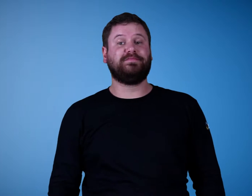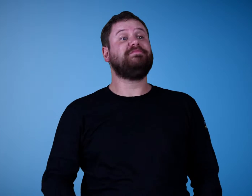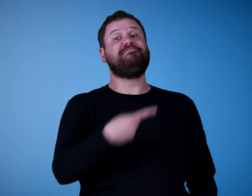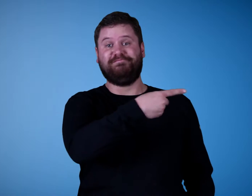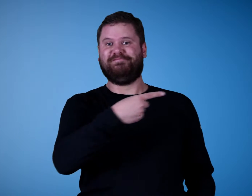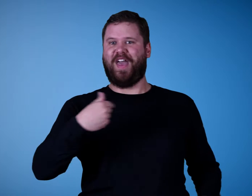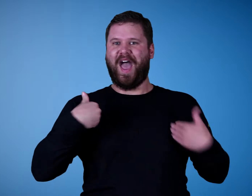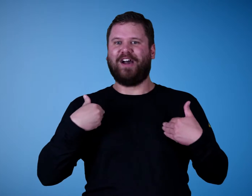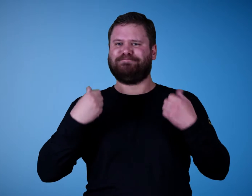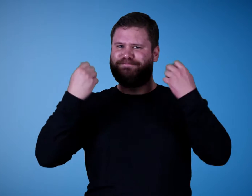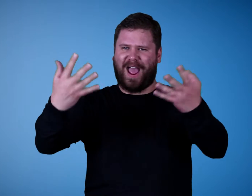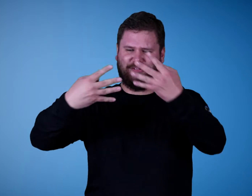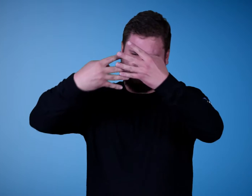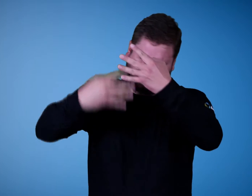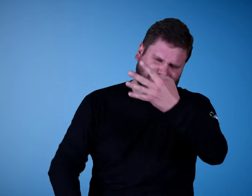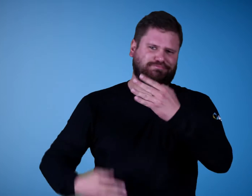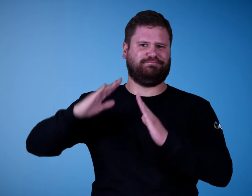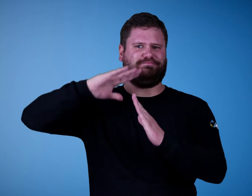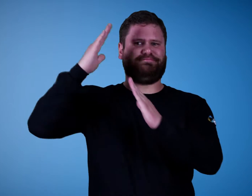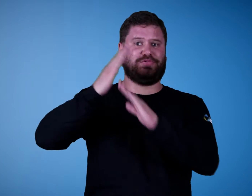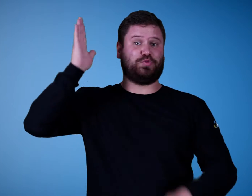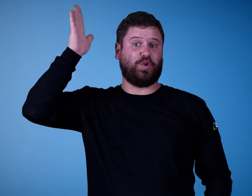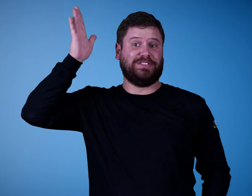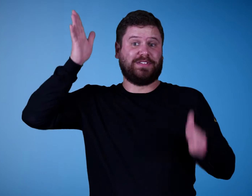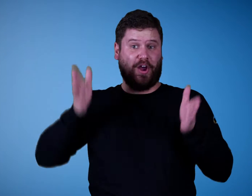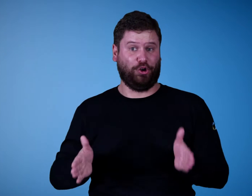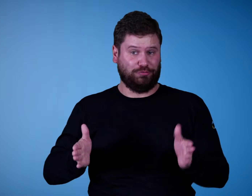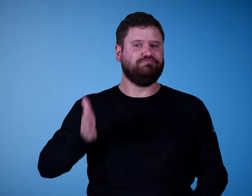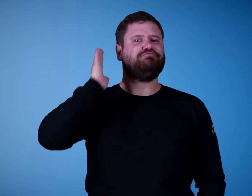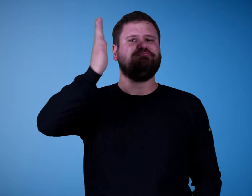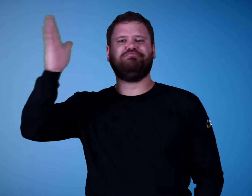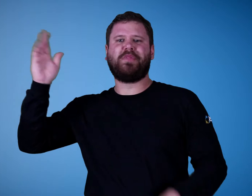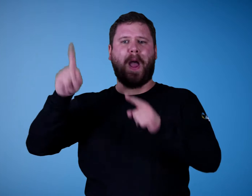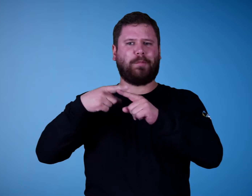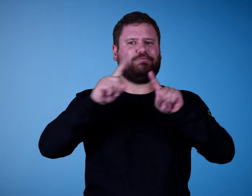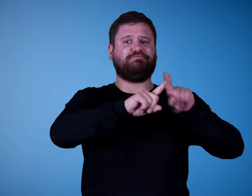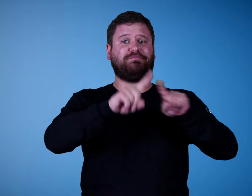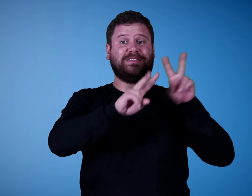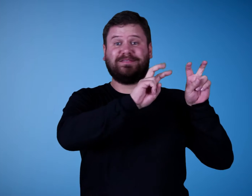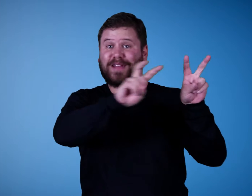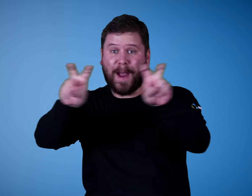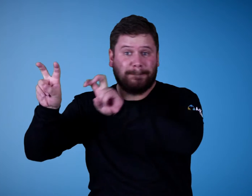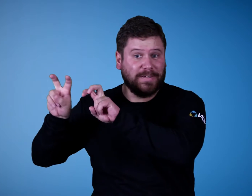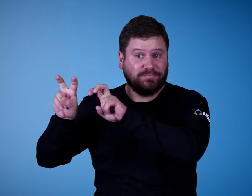They will have many top-quality presenters covering many different topics.